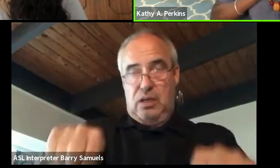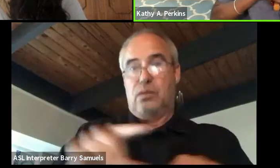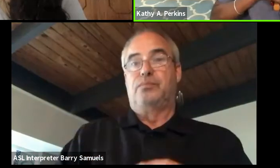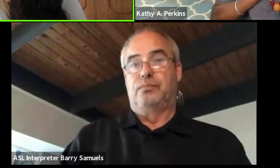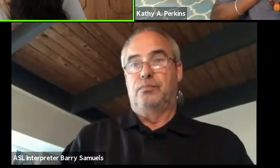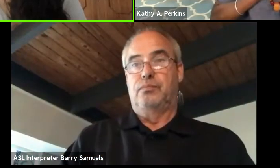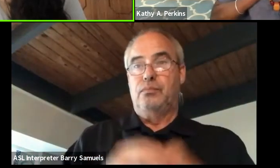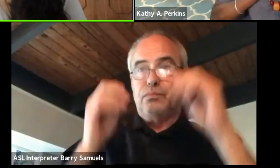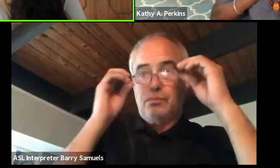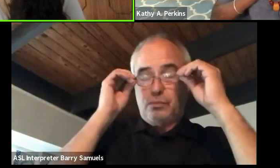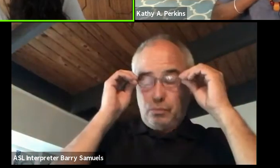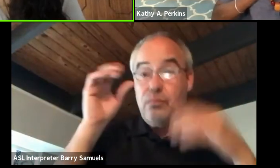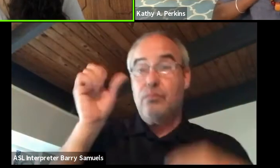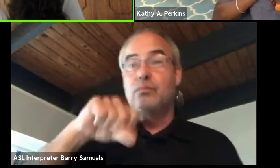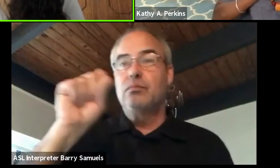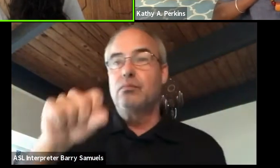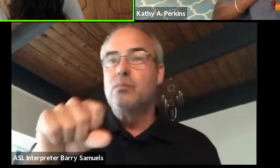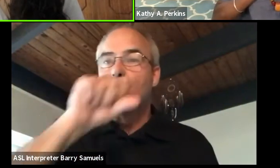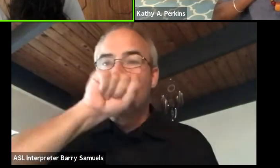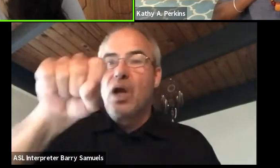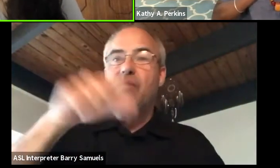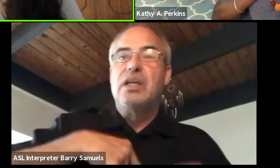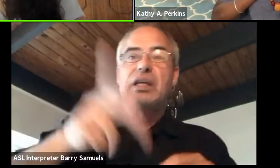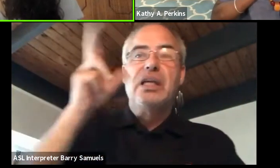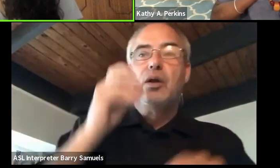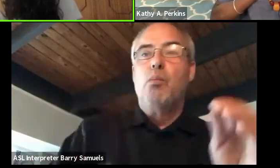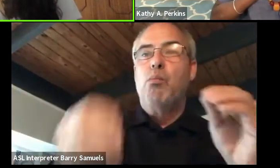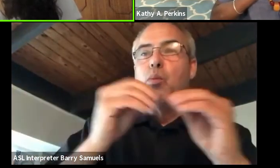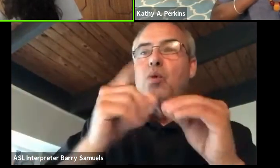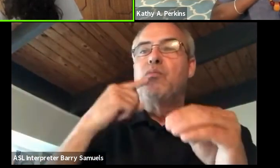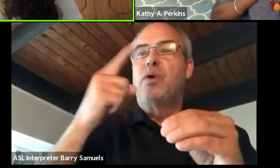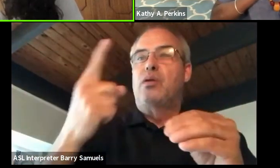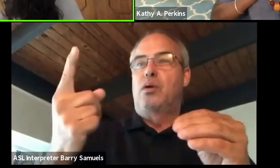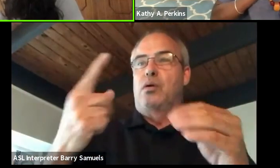Yeah. I'd love to hear more about, for more so for our audience as well,